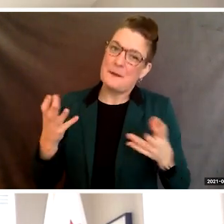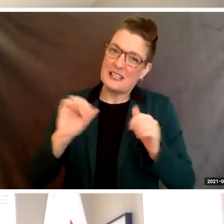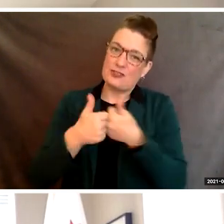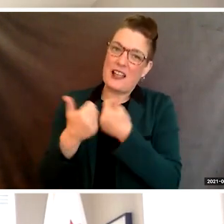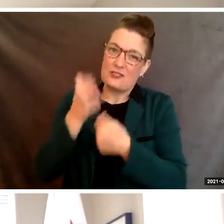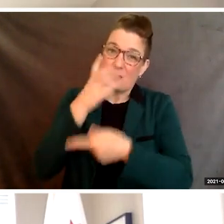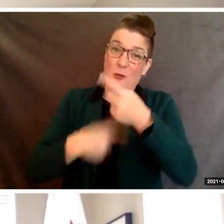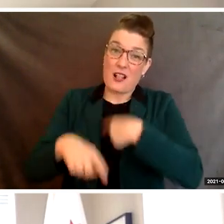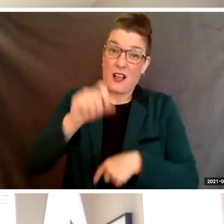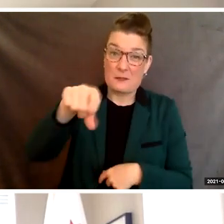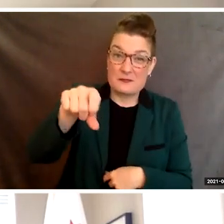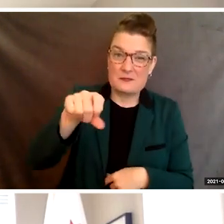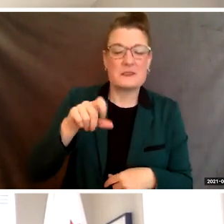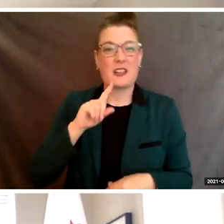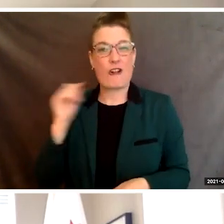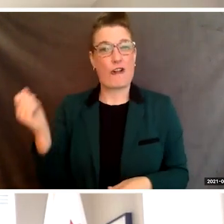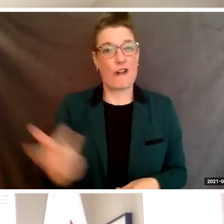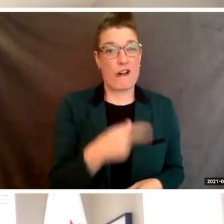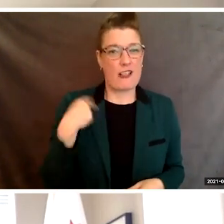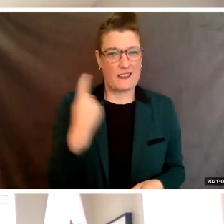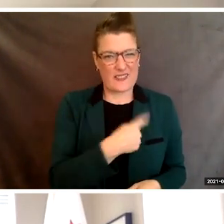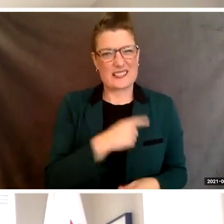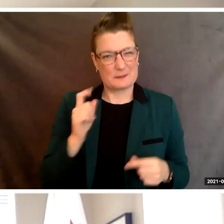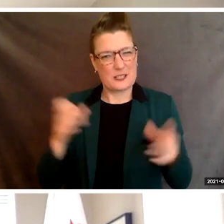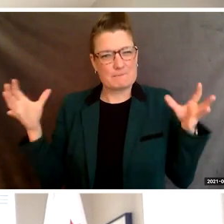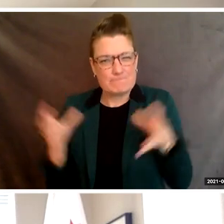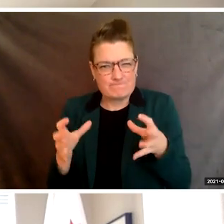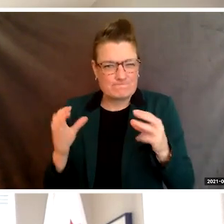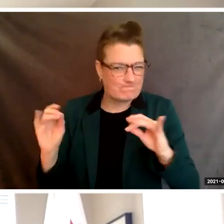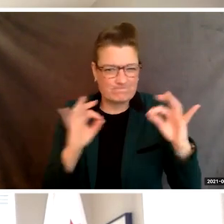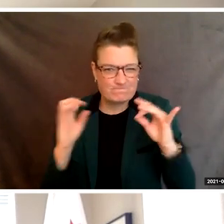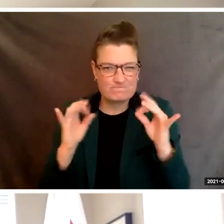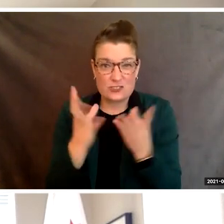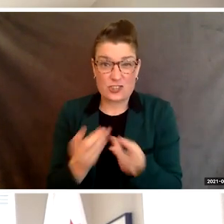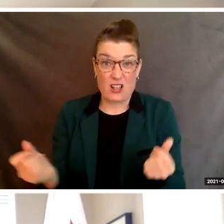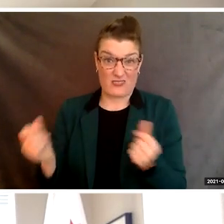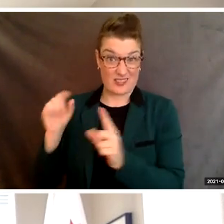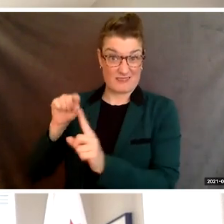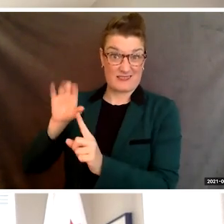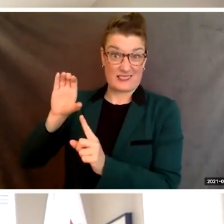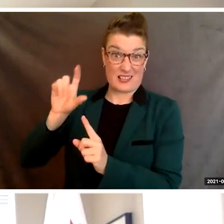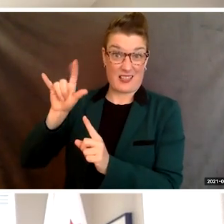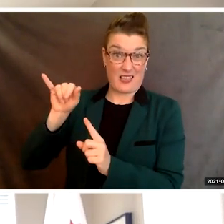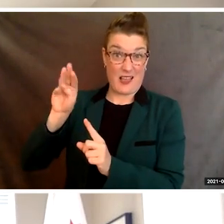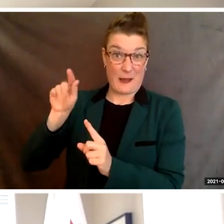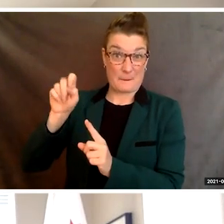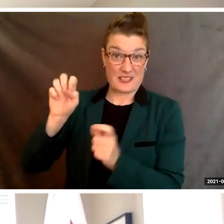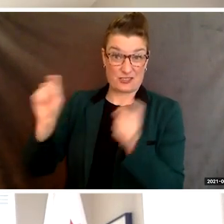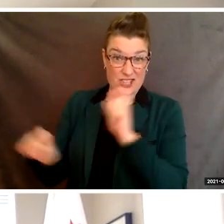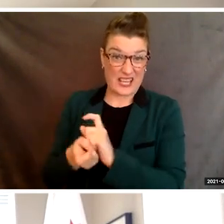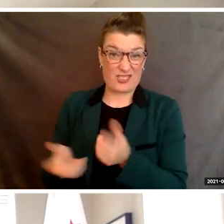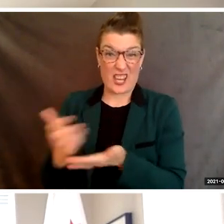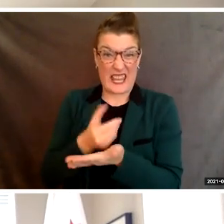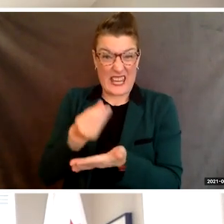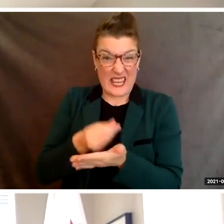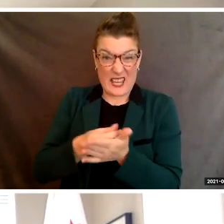up to all of us to solve them from climate change to income inequality, your ideas and your vision will be key